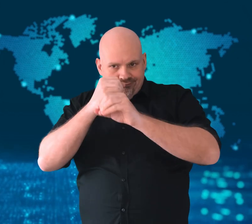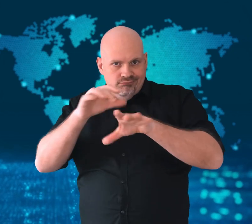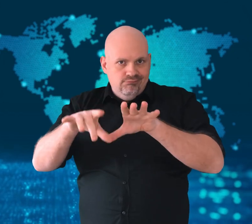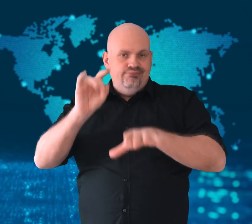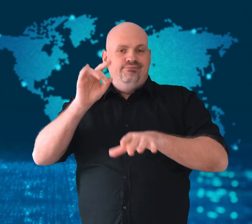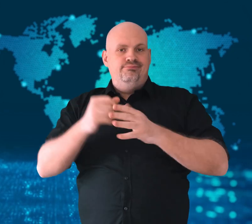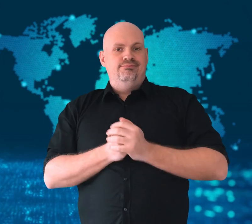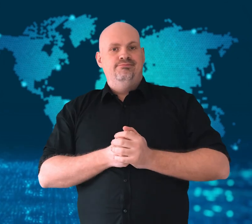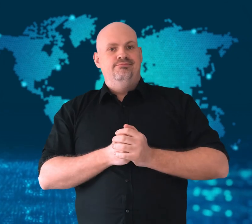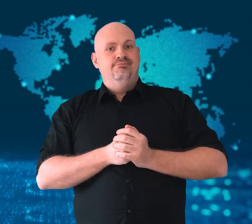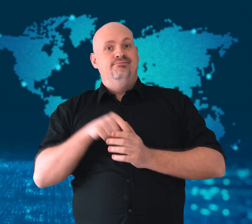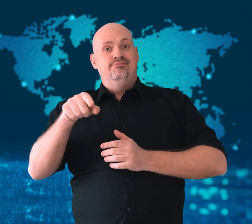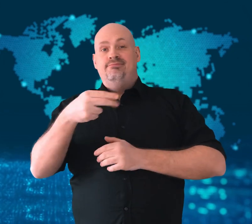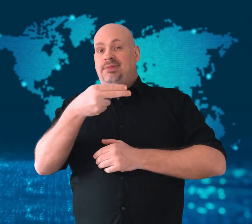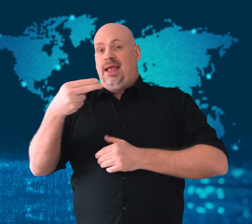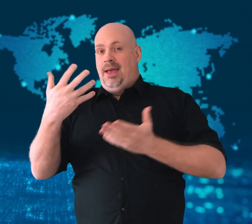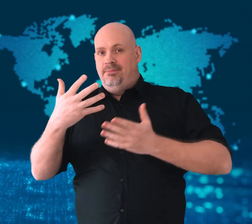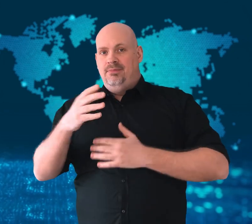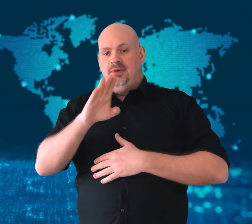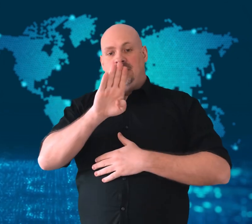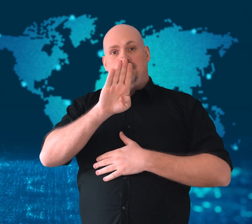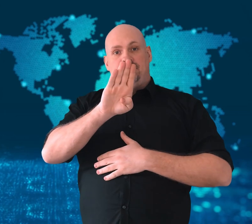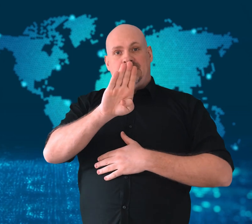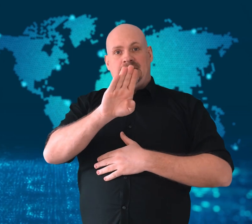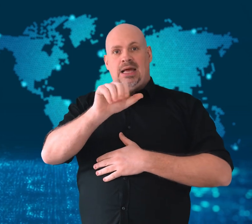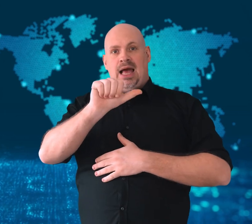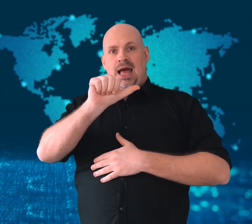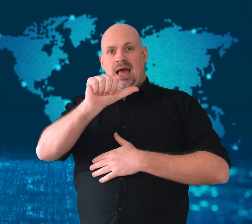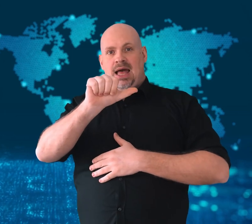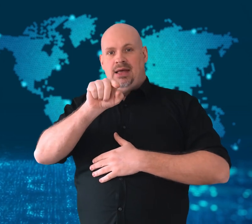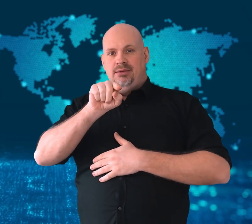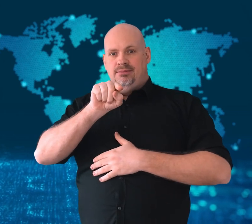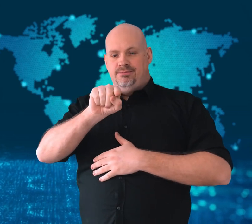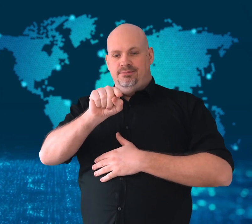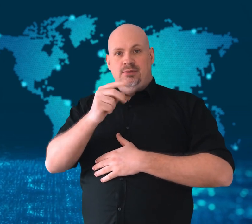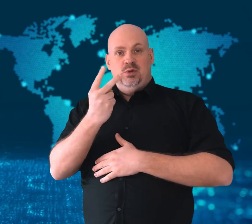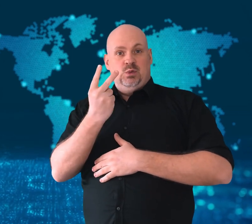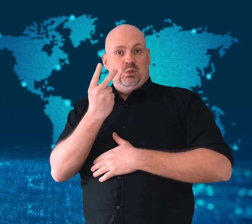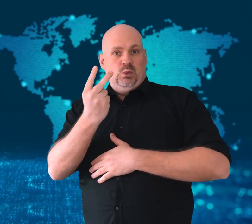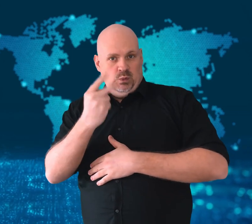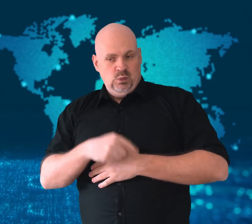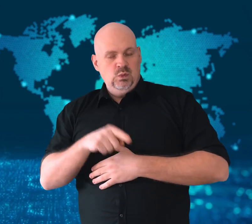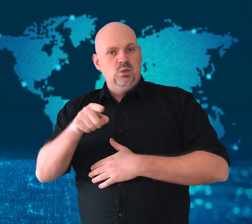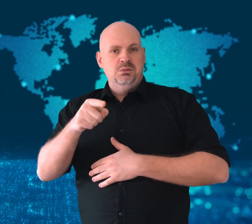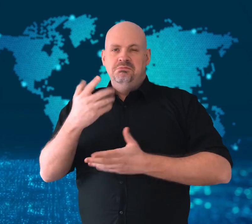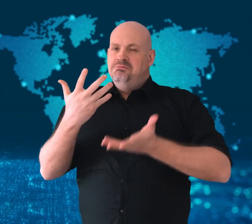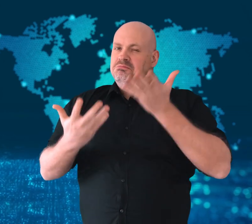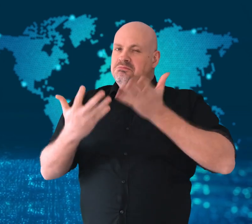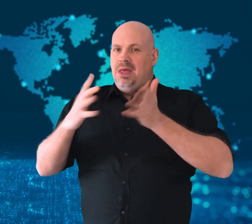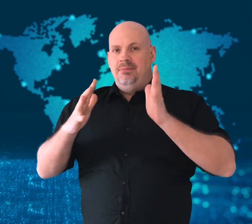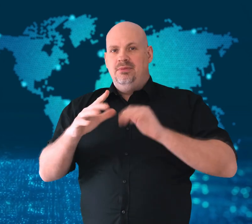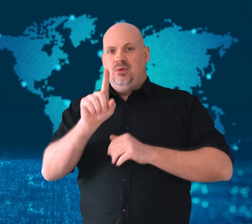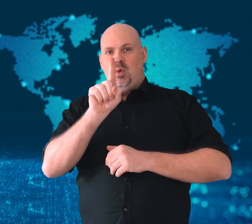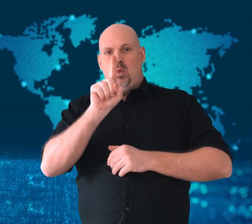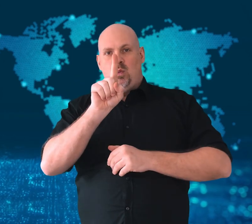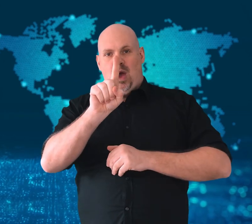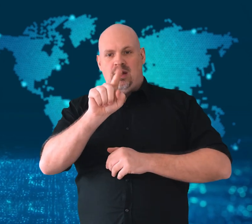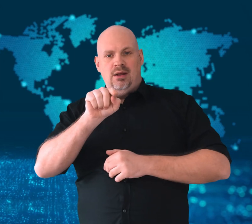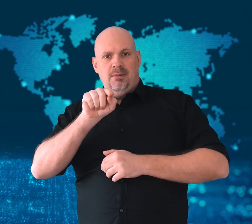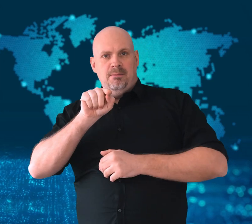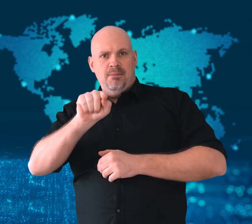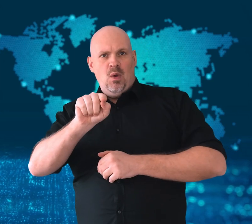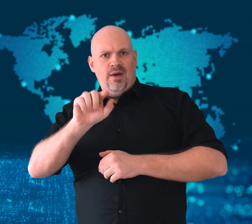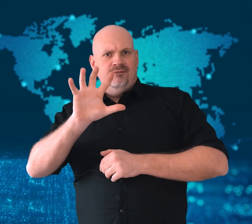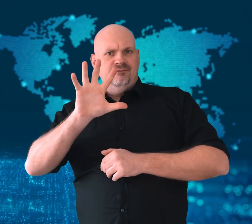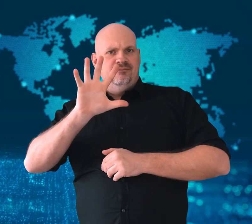may be 1.5 times more transmissible than Omicron, or BA.1.